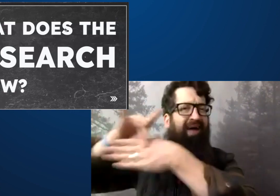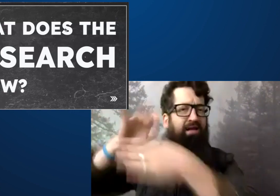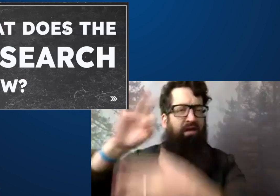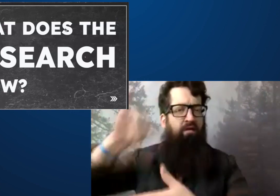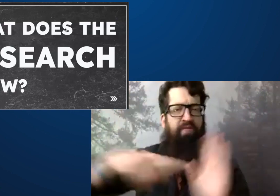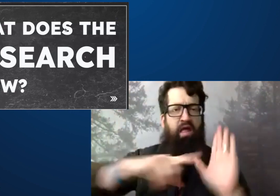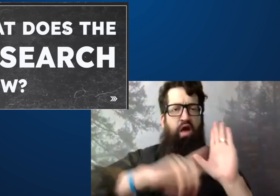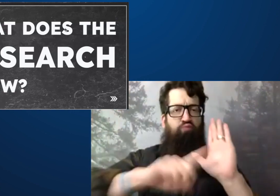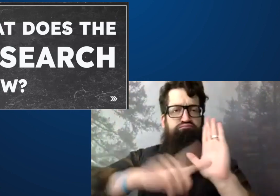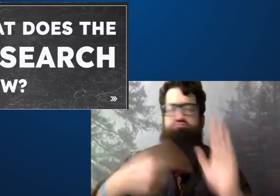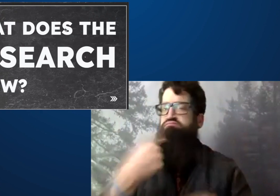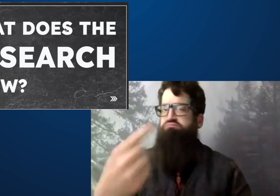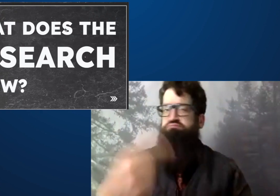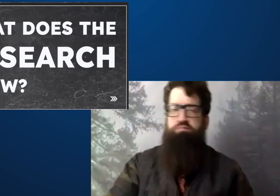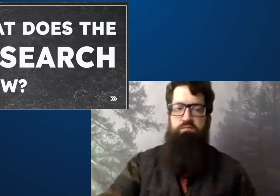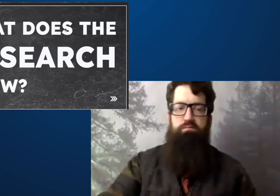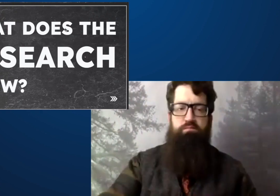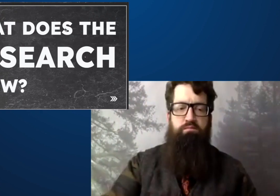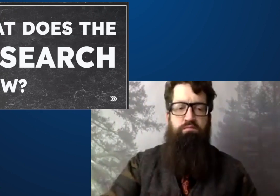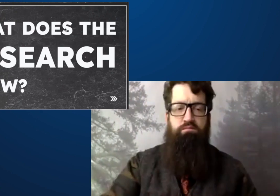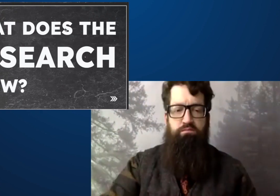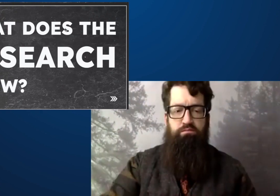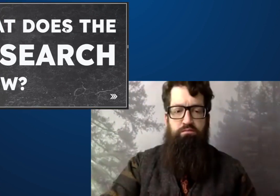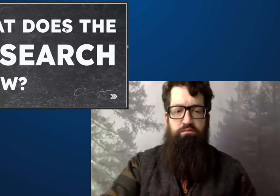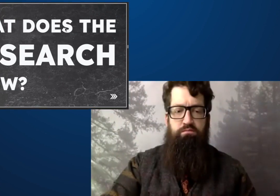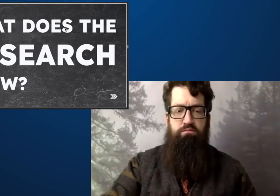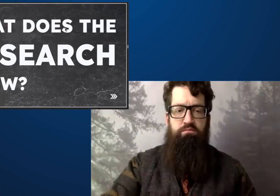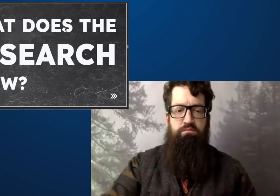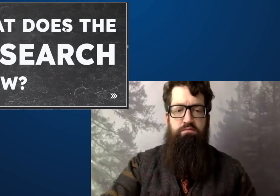So what does this research show?